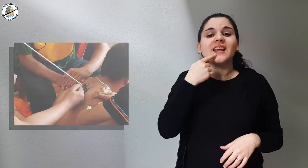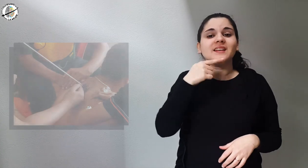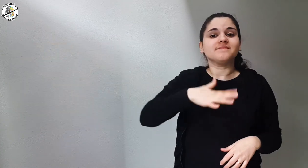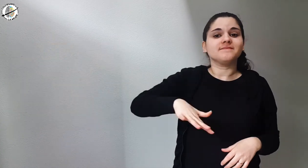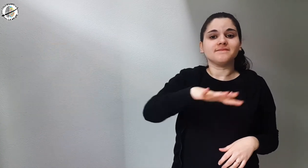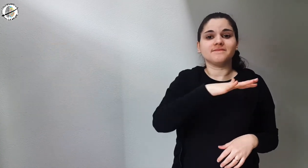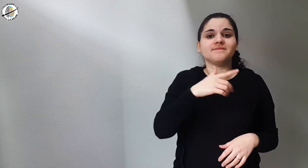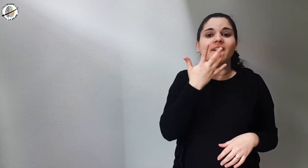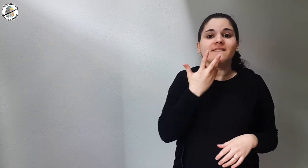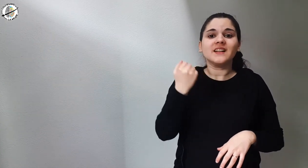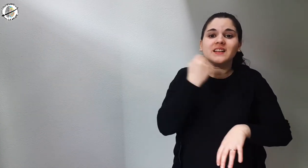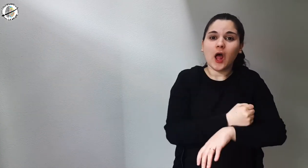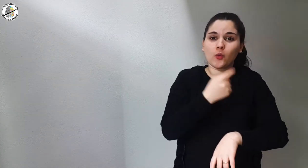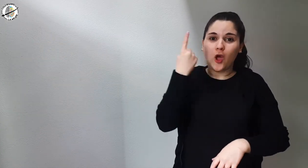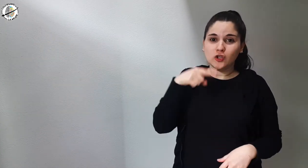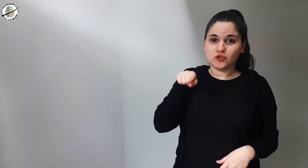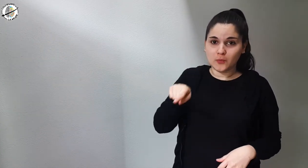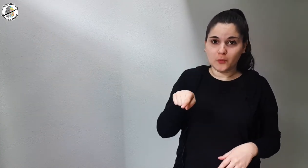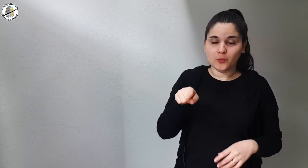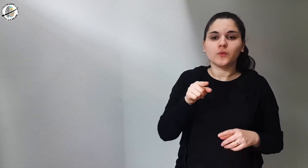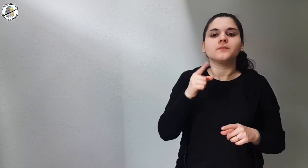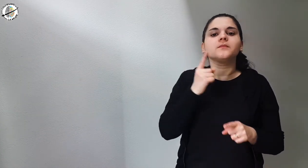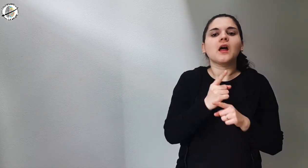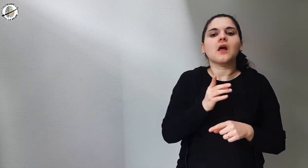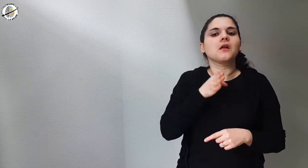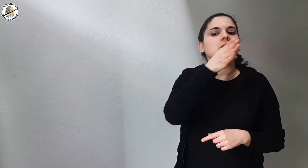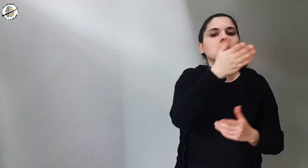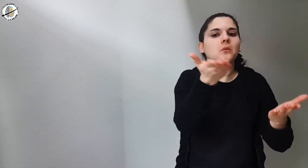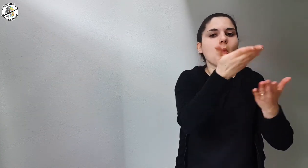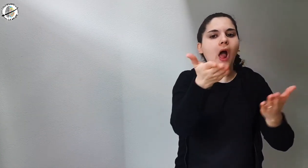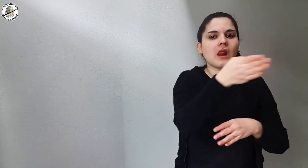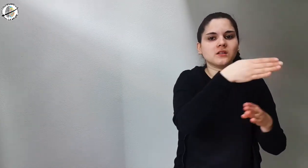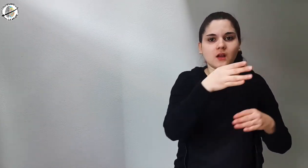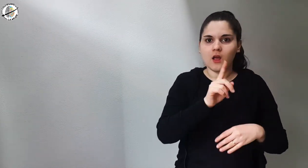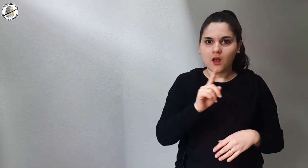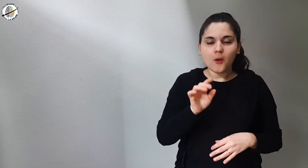Whoever wants to do this tattoo does not go to any tattoo artist,